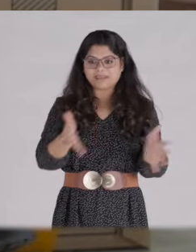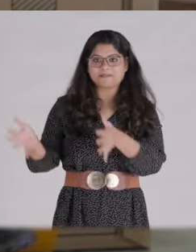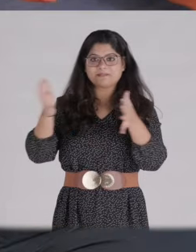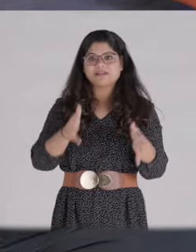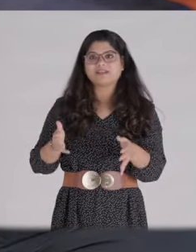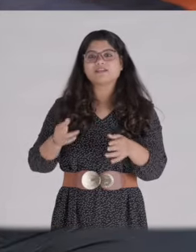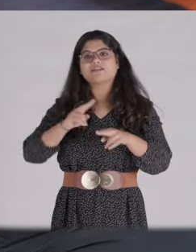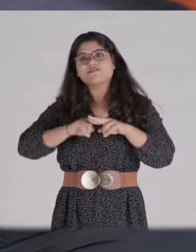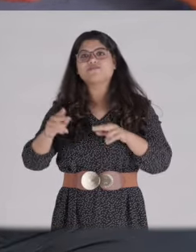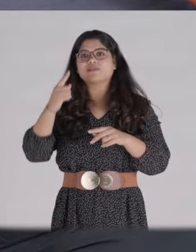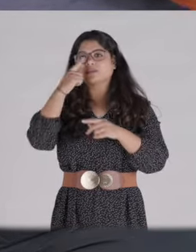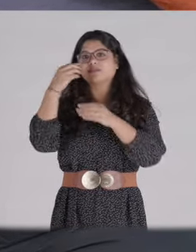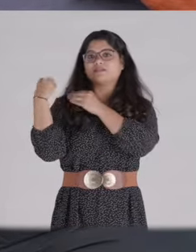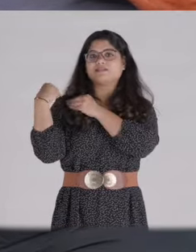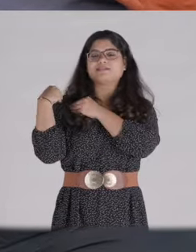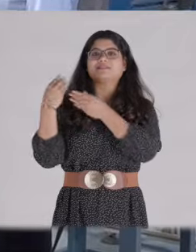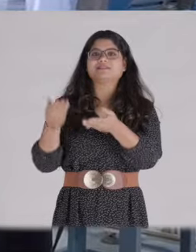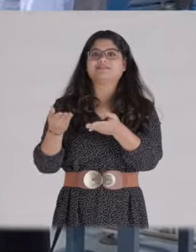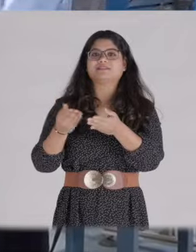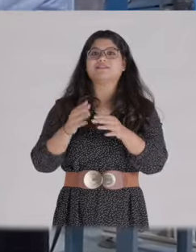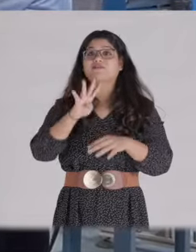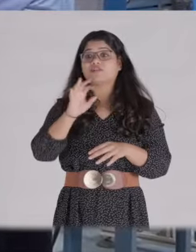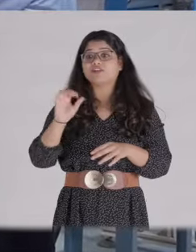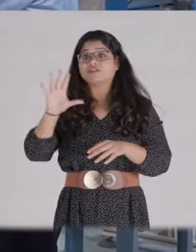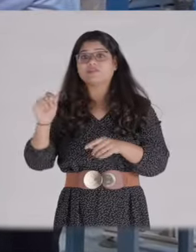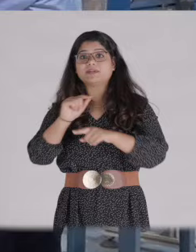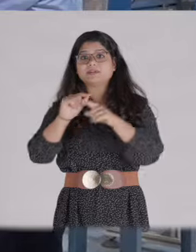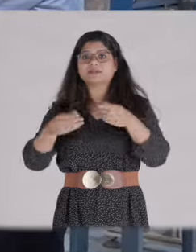almost 40% to 50% of the packaging line is run by the female workforce.